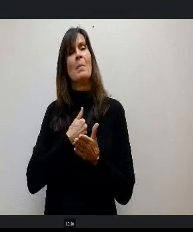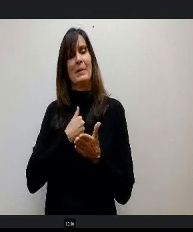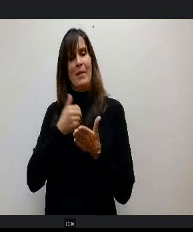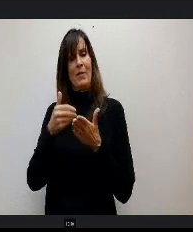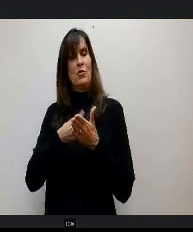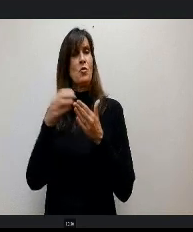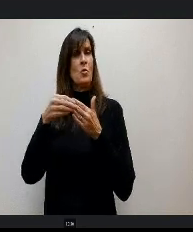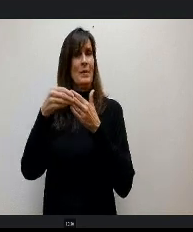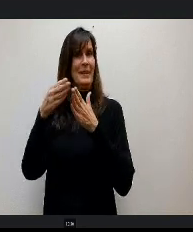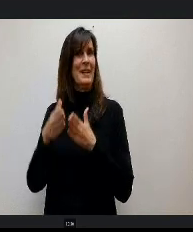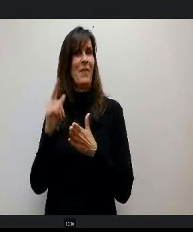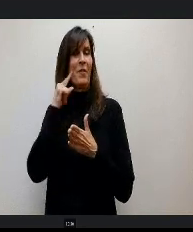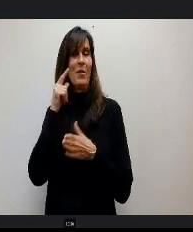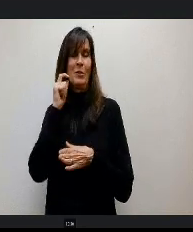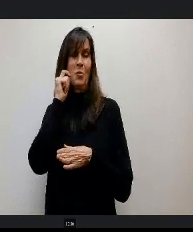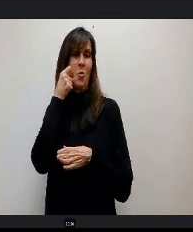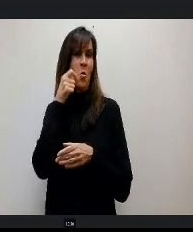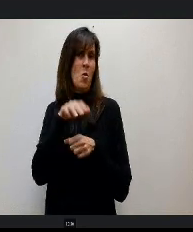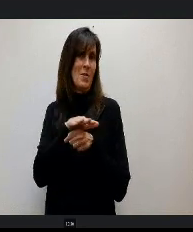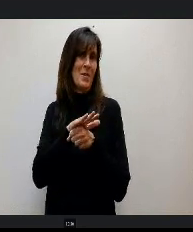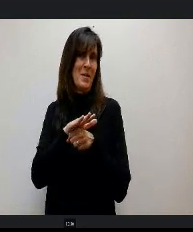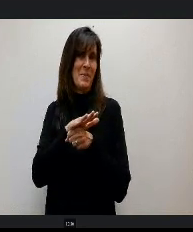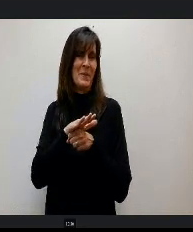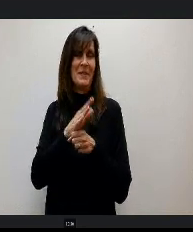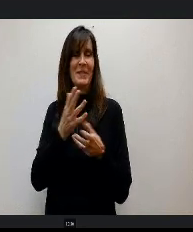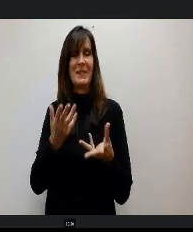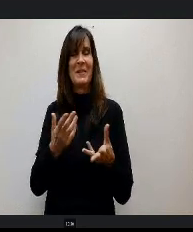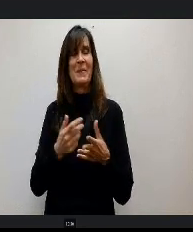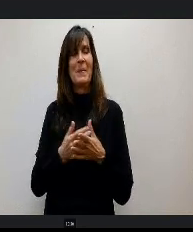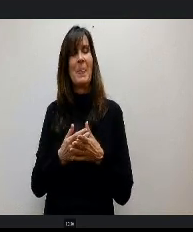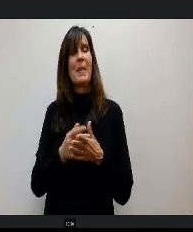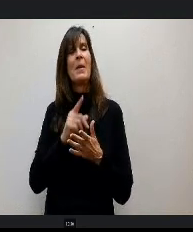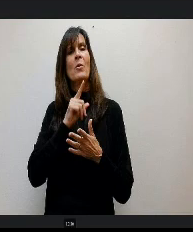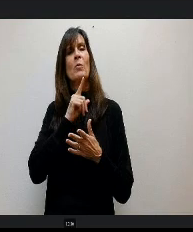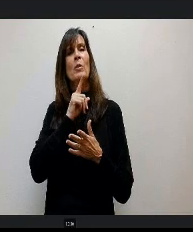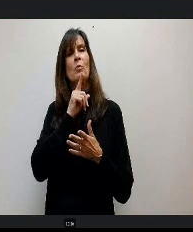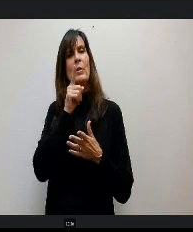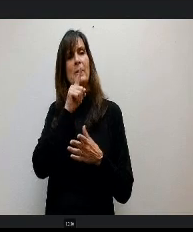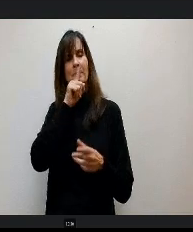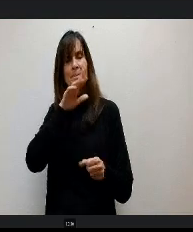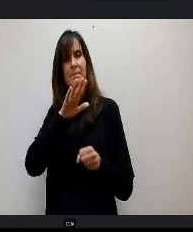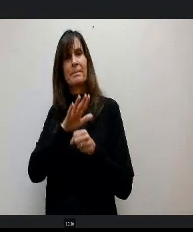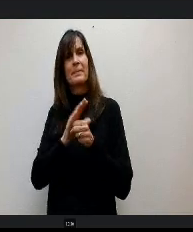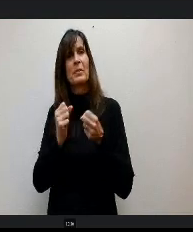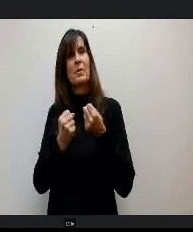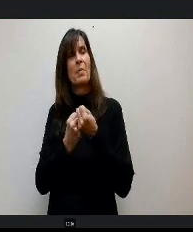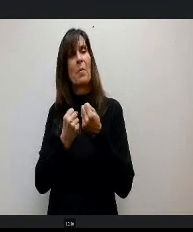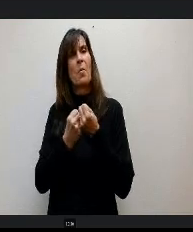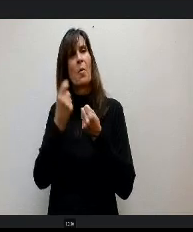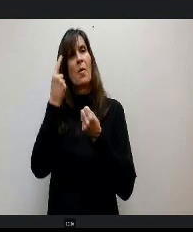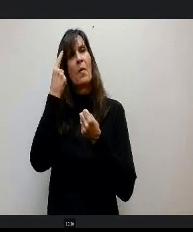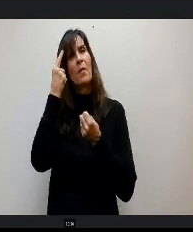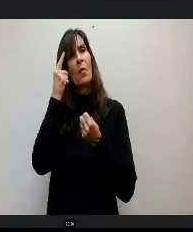der of this unique, cool little campus was really giving real dedicated support with the data to support it like